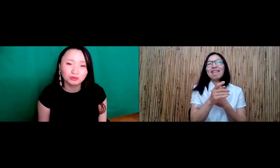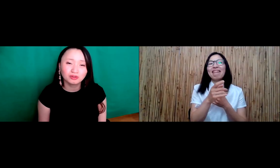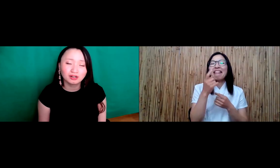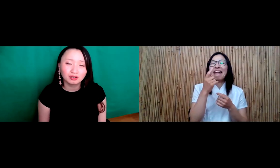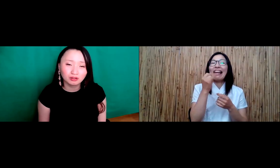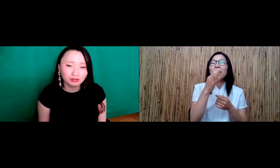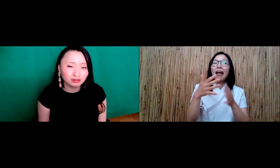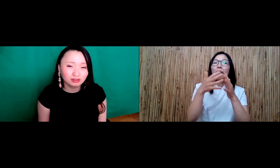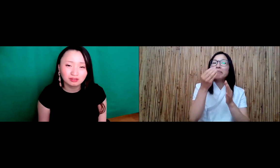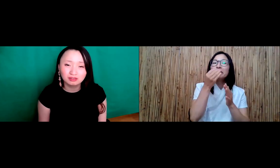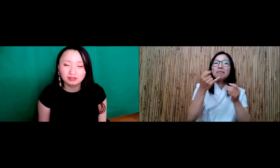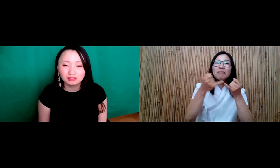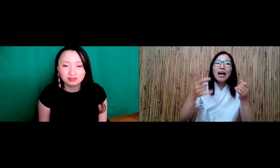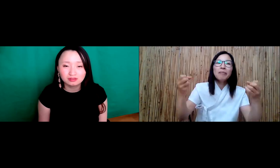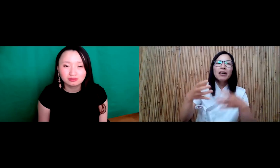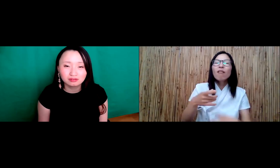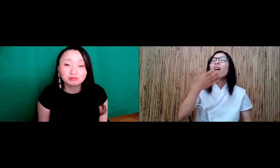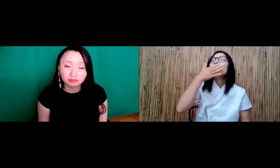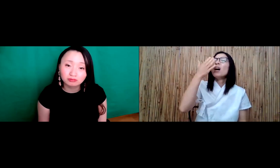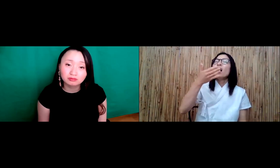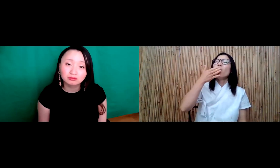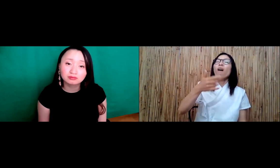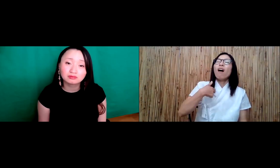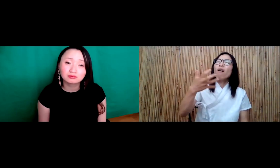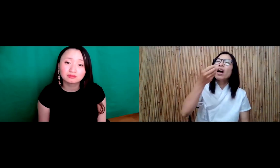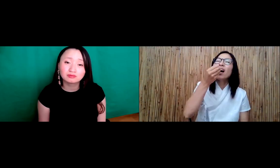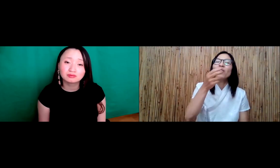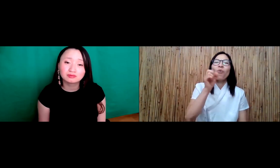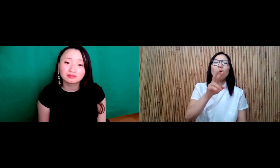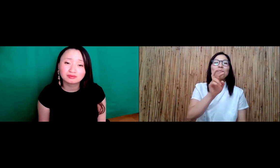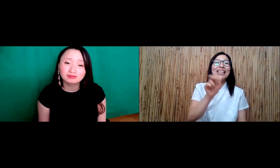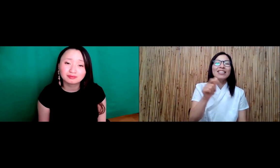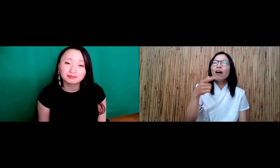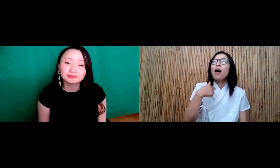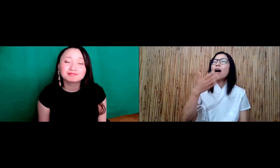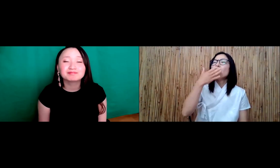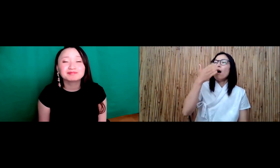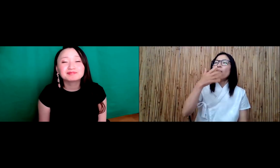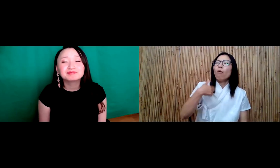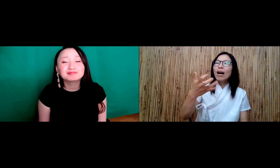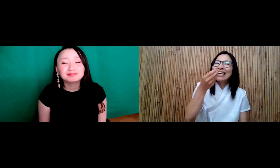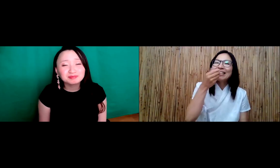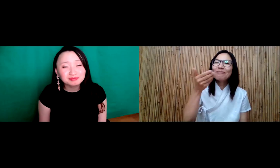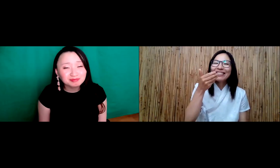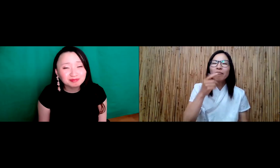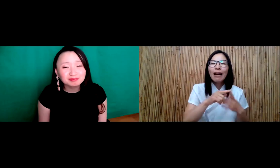that kind of makes me think, you know, I know that American people eat spaghetti noodles.